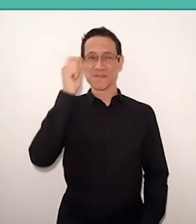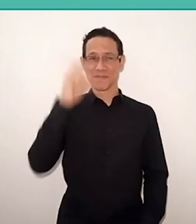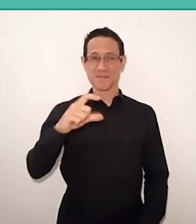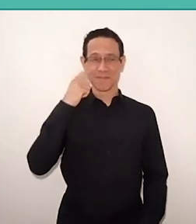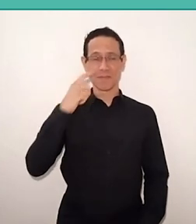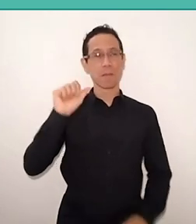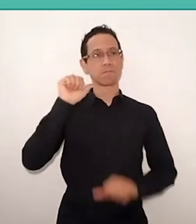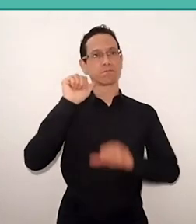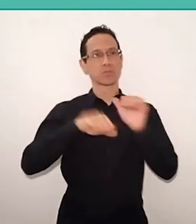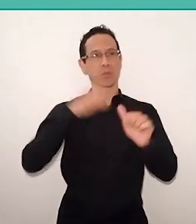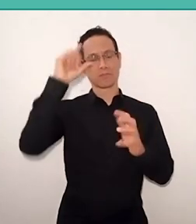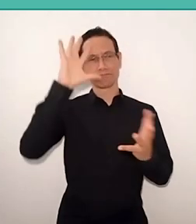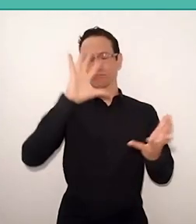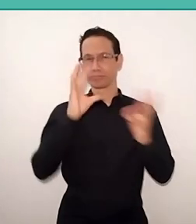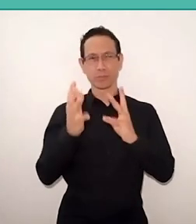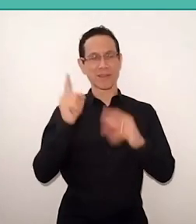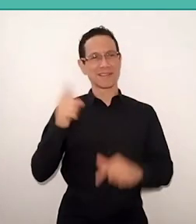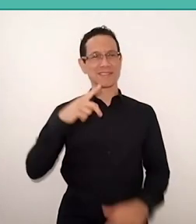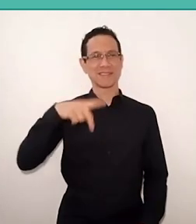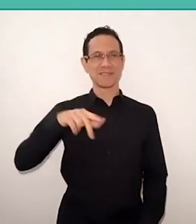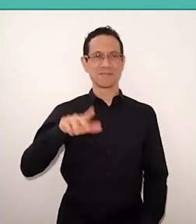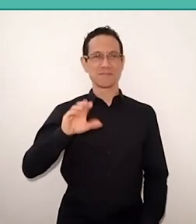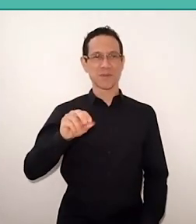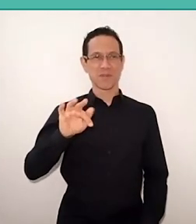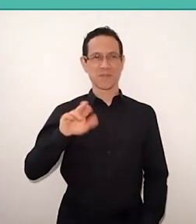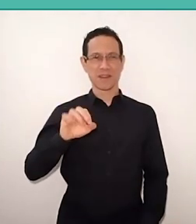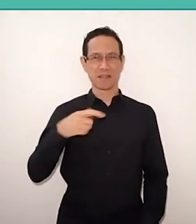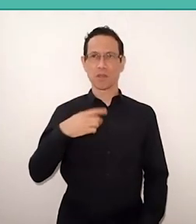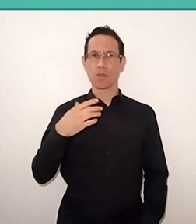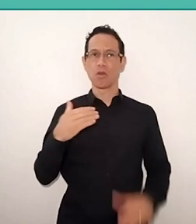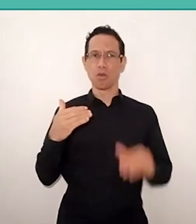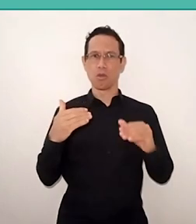I don't consider myself as a Freire’s follower, but I consider myself as